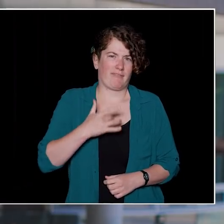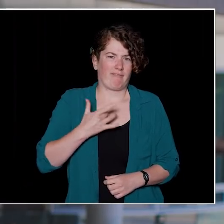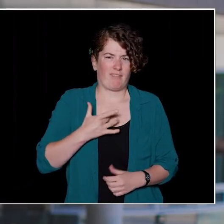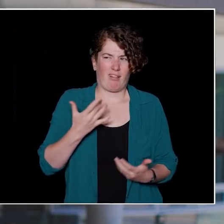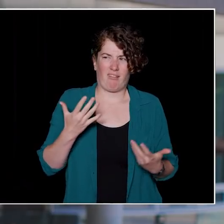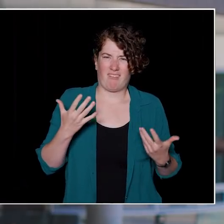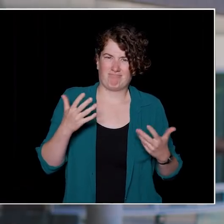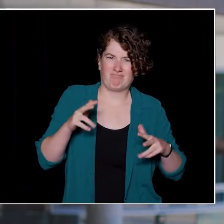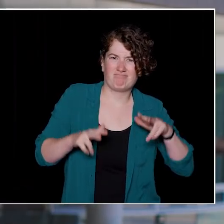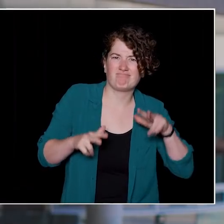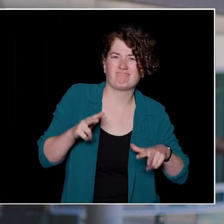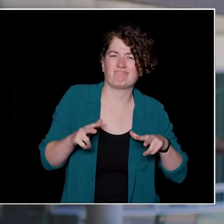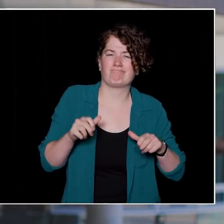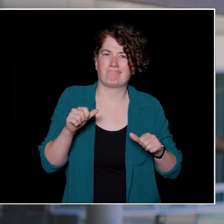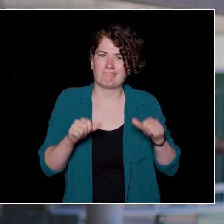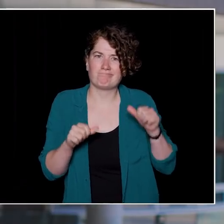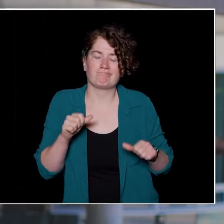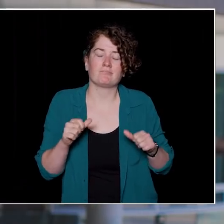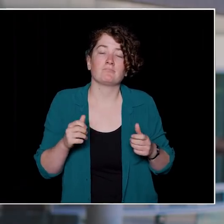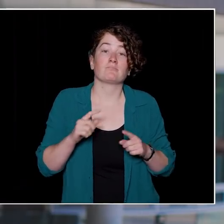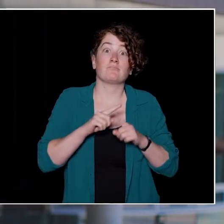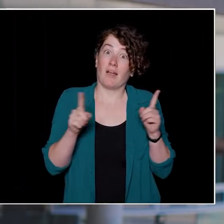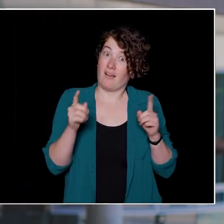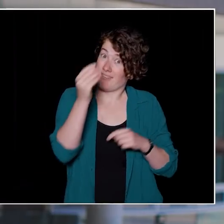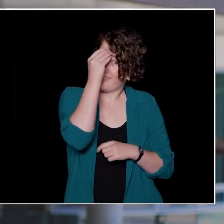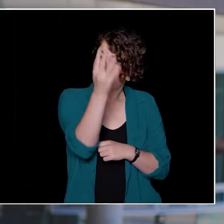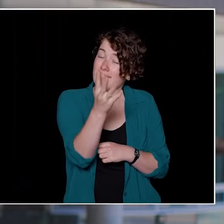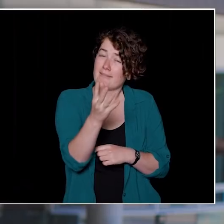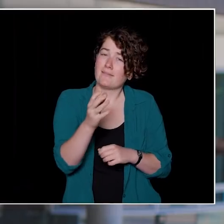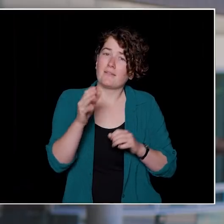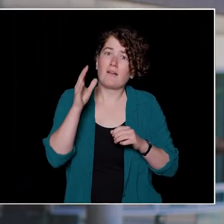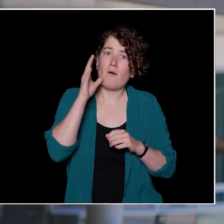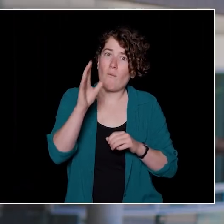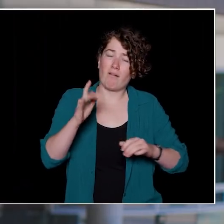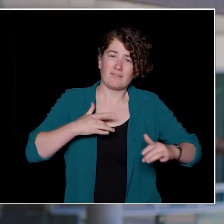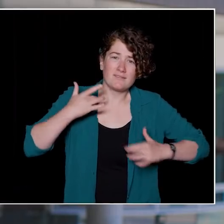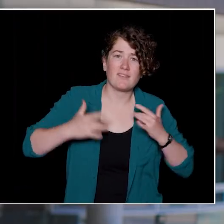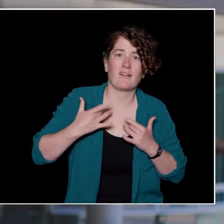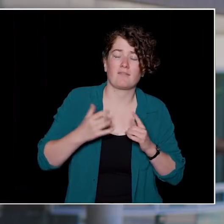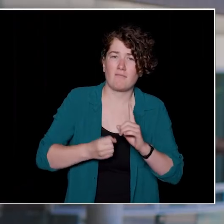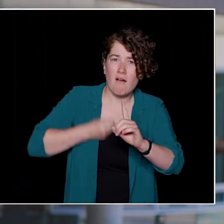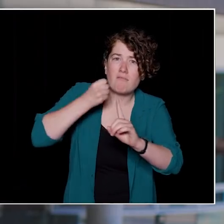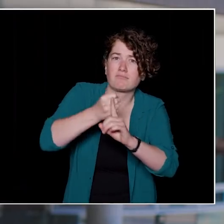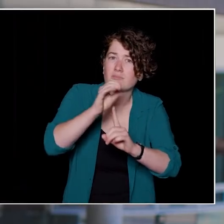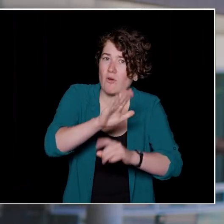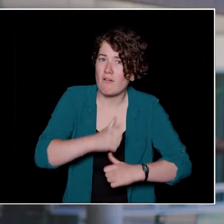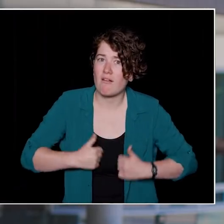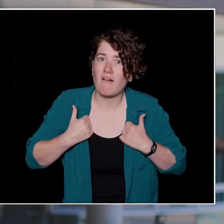your UBC experience is going to be just as exciting, eventful and impactful on your lives